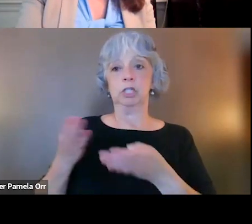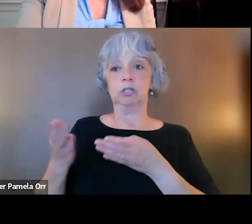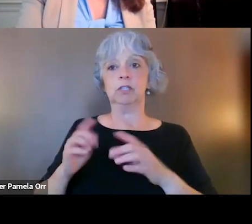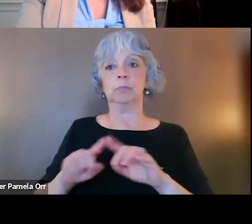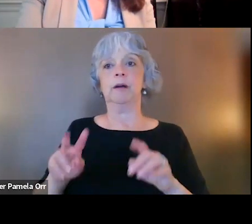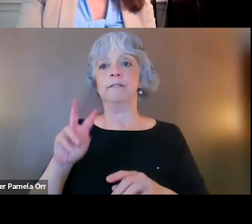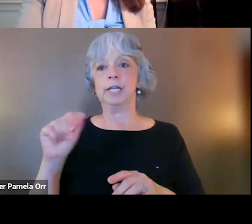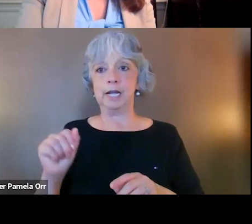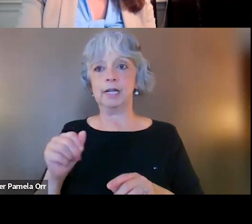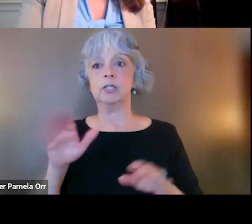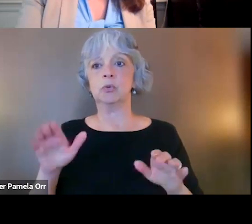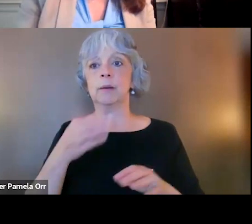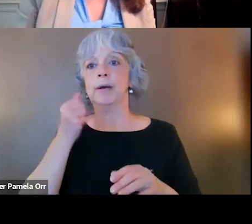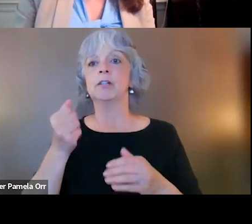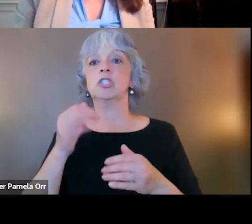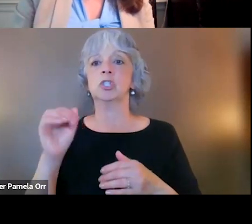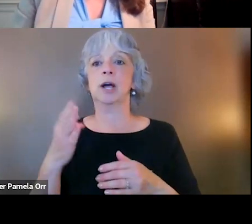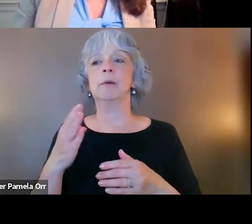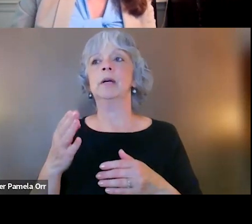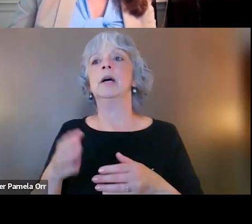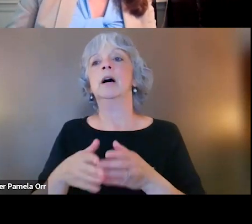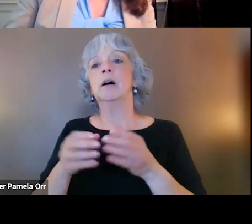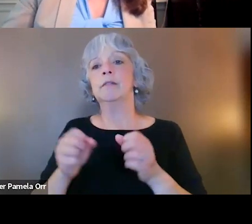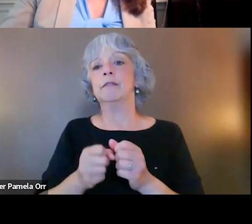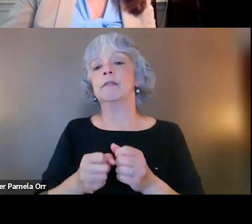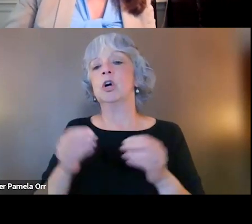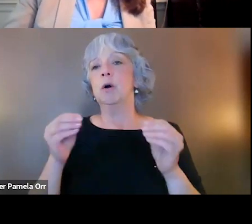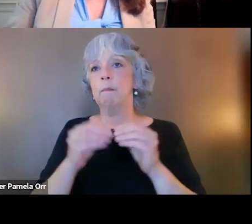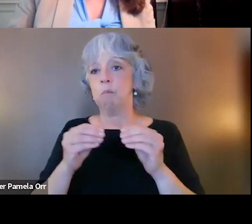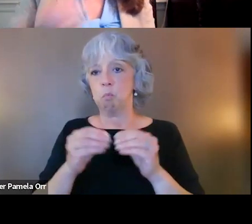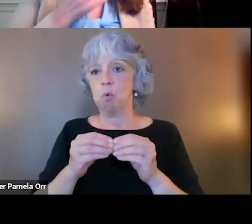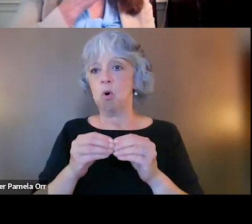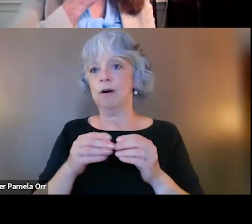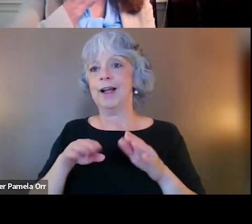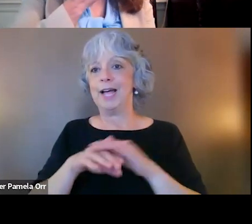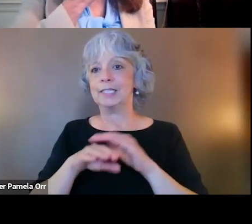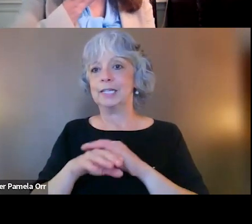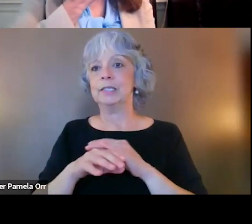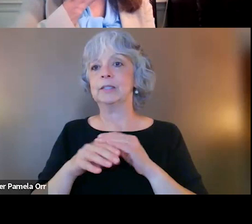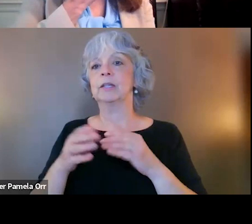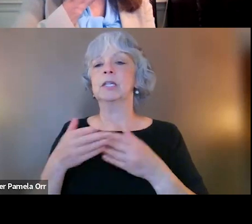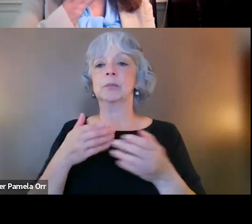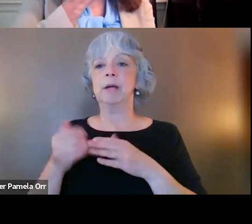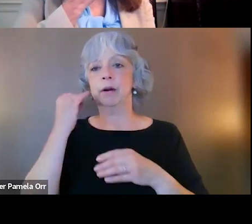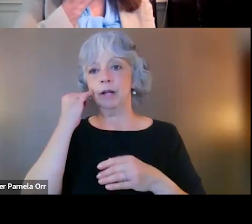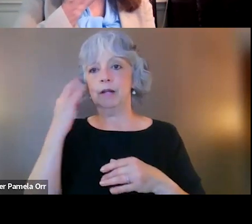long overdue of expanding access to care for veterans with other unhonorable discharge, especially around mental health crises, but also for diagnoses that may have been